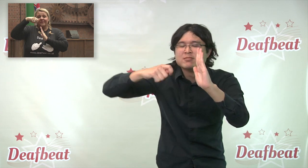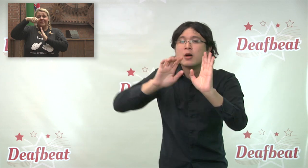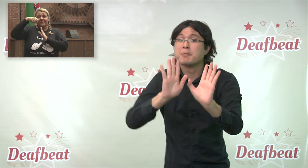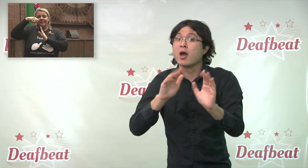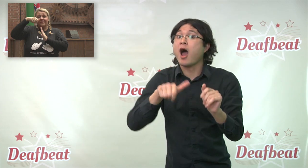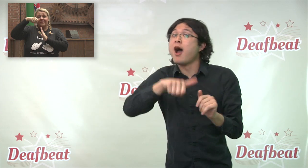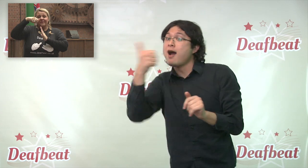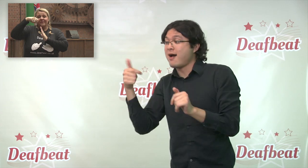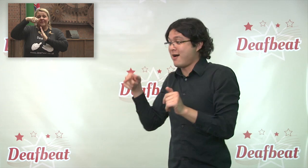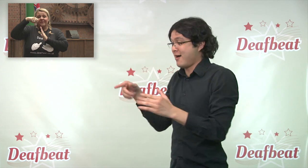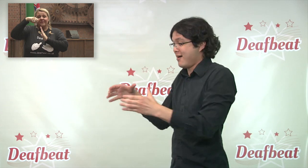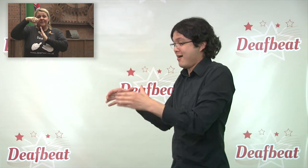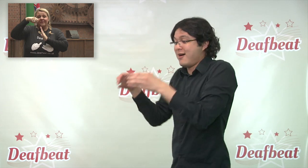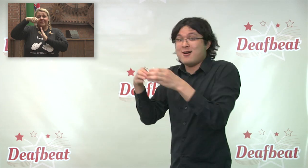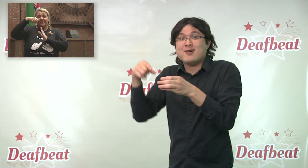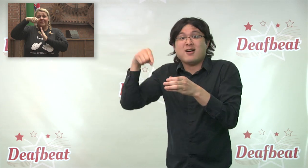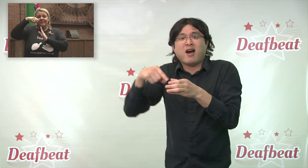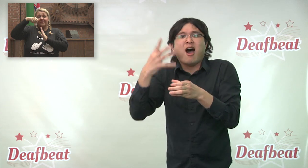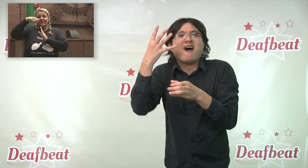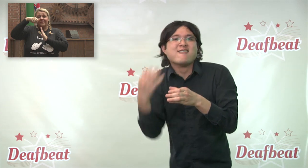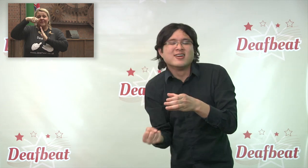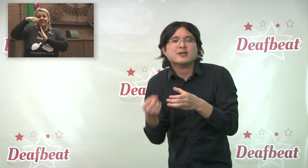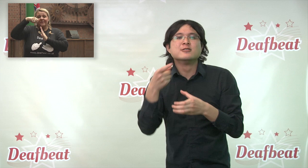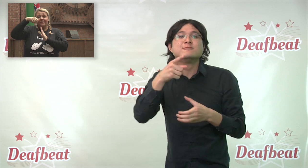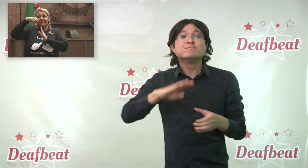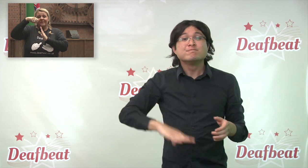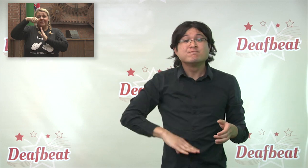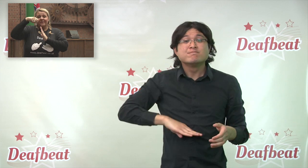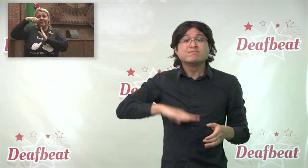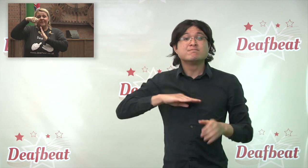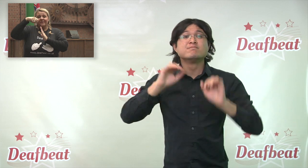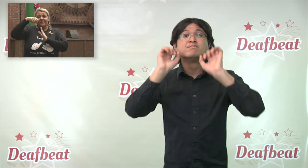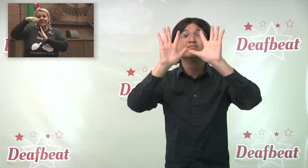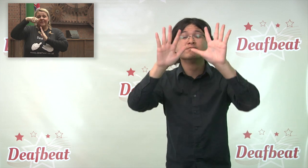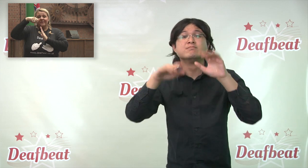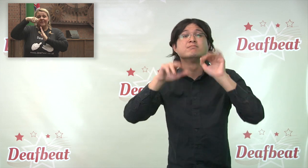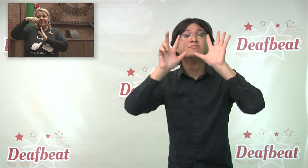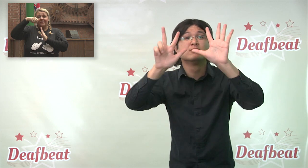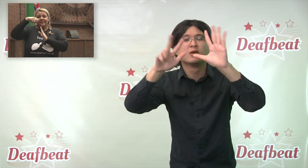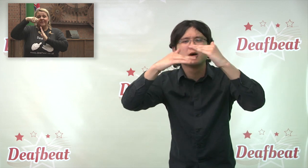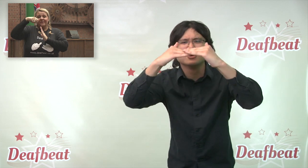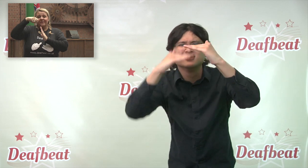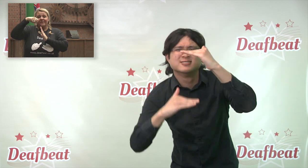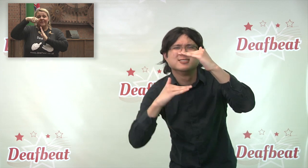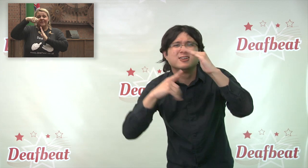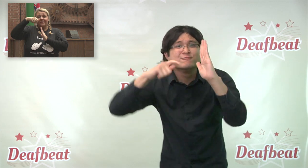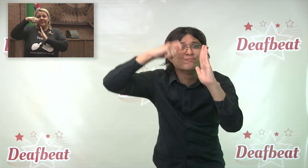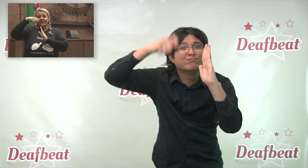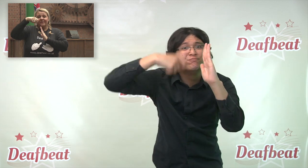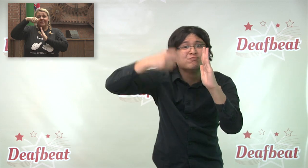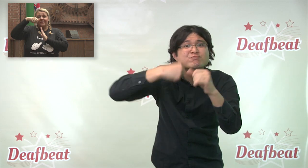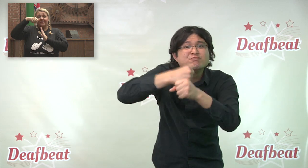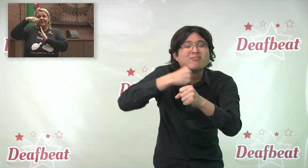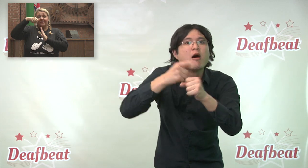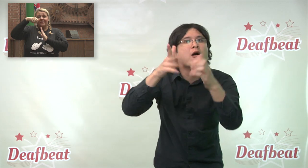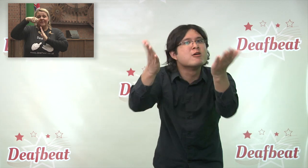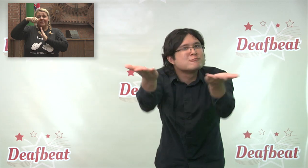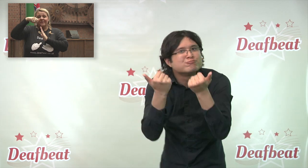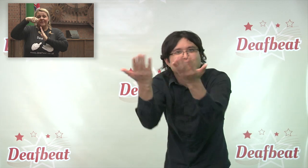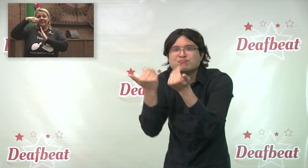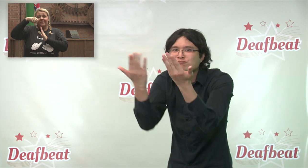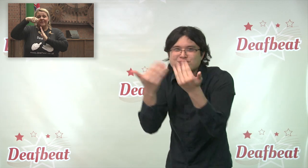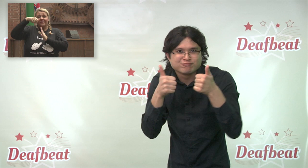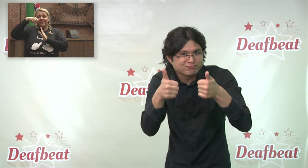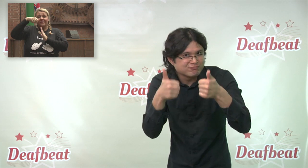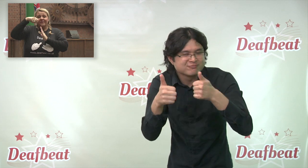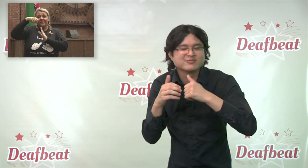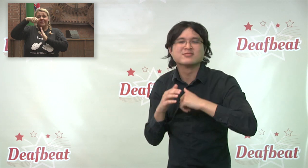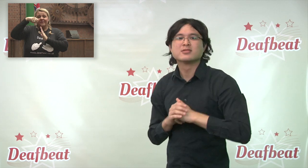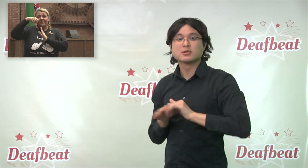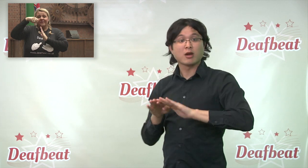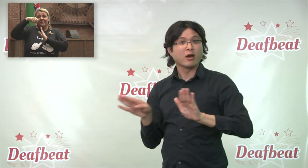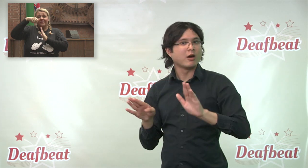• to submit your film! There will also be separate category • for films made by people under 18 years old.